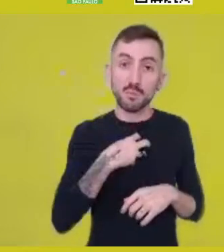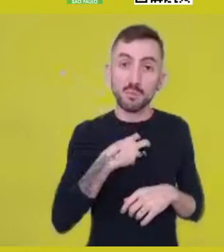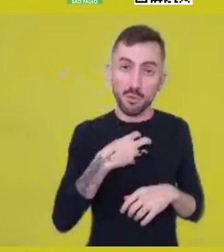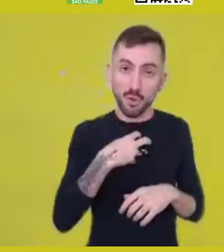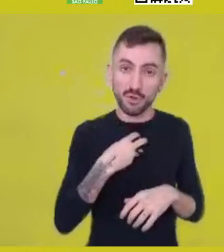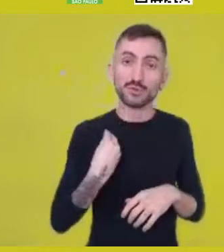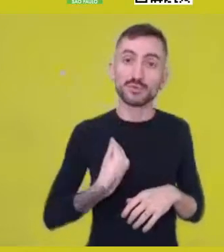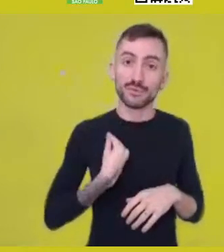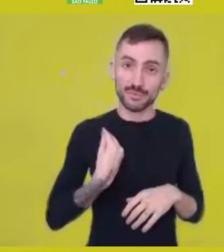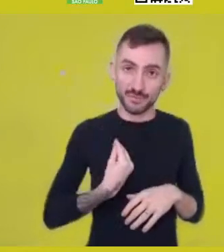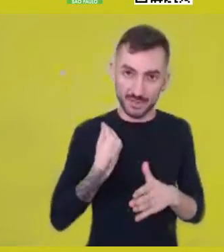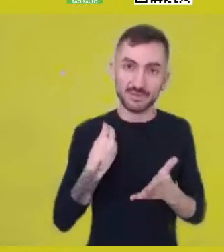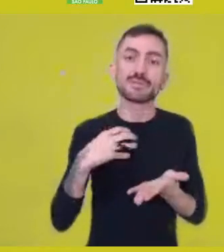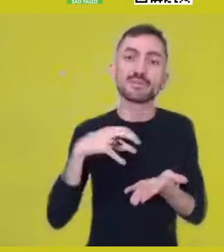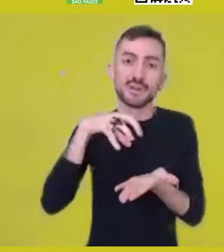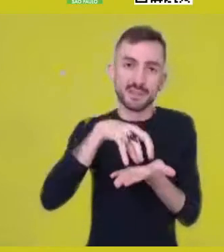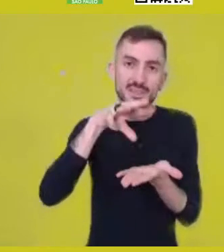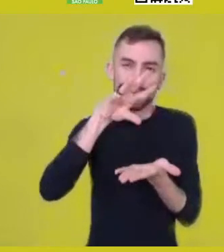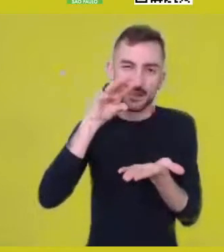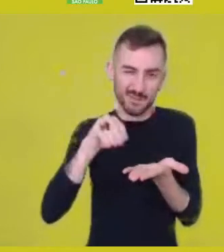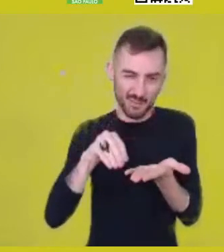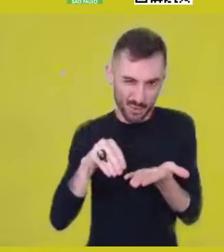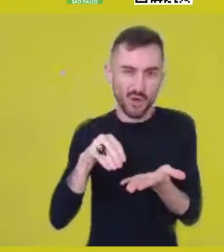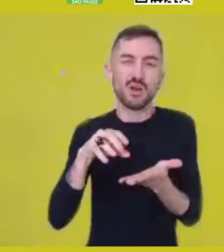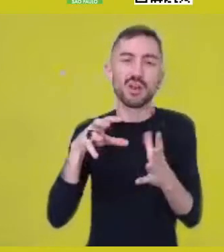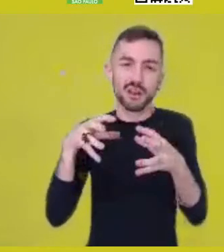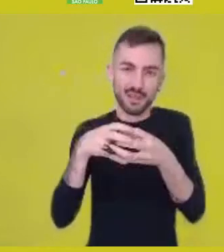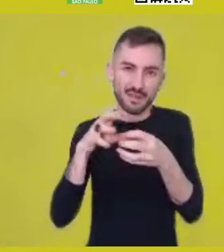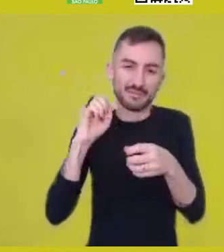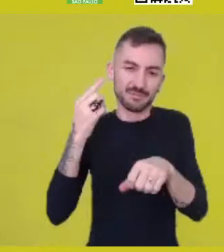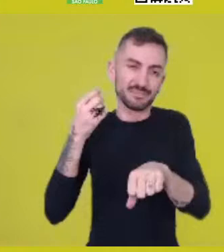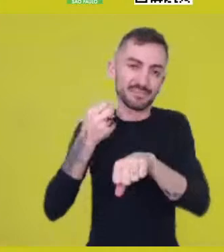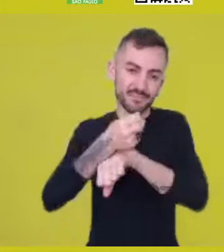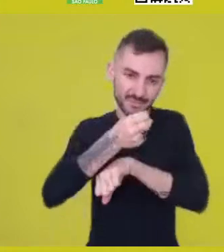Beatriz Nascimento reminds us strongly of that